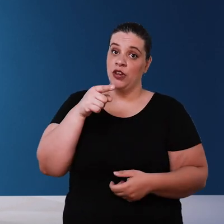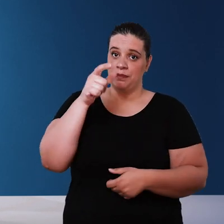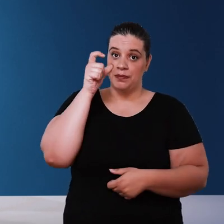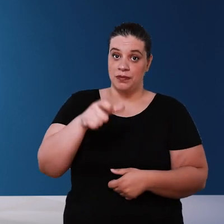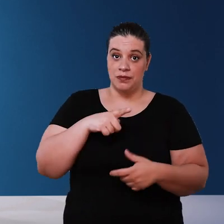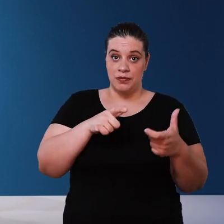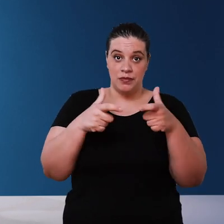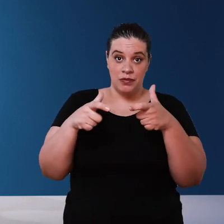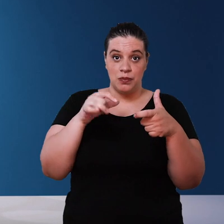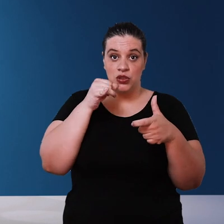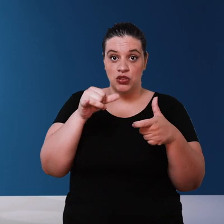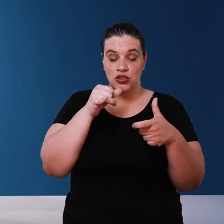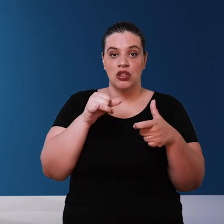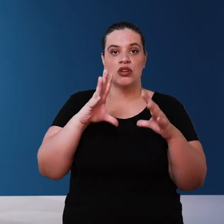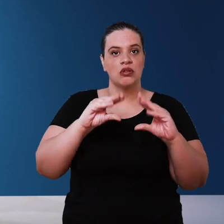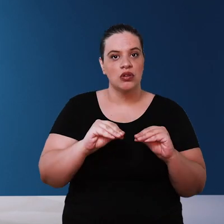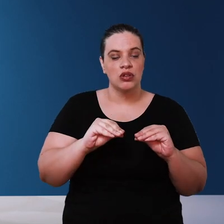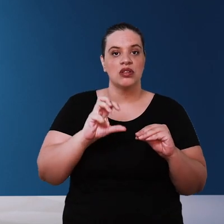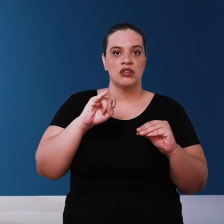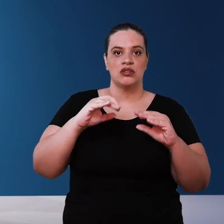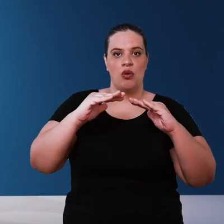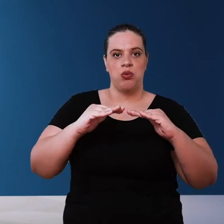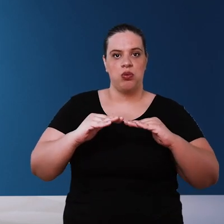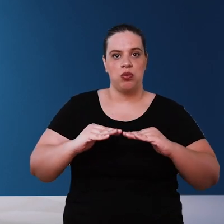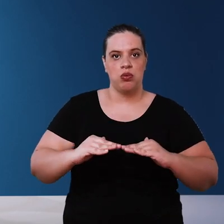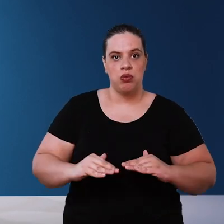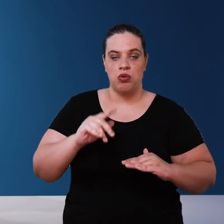an electric float to turn on the pump in case the water level in your cistern gets